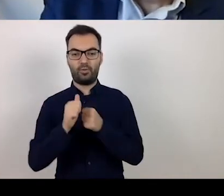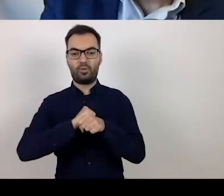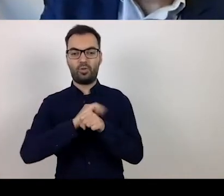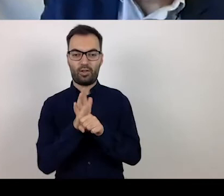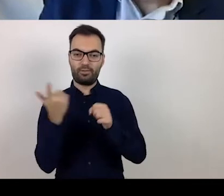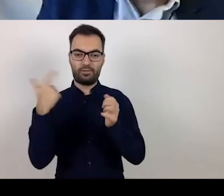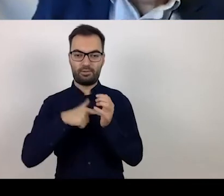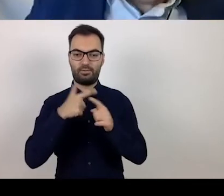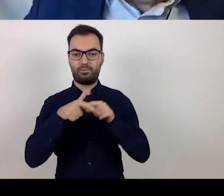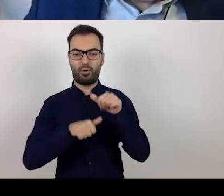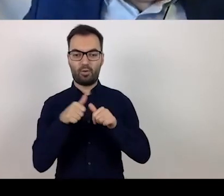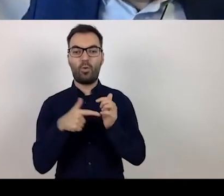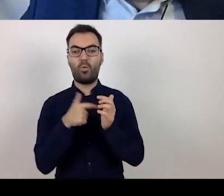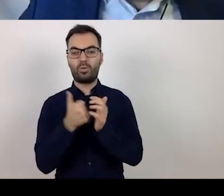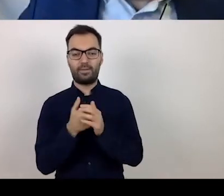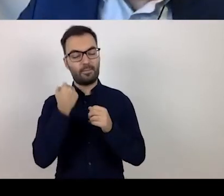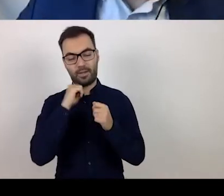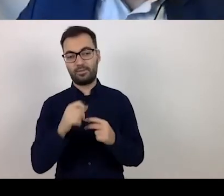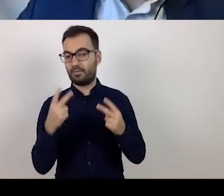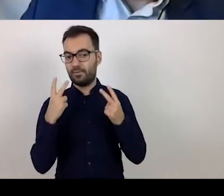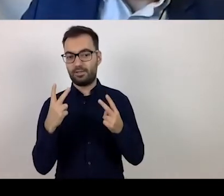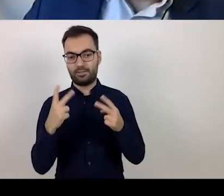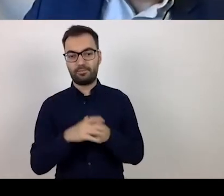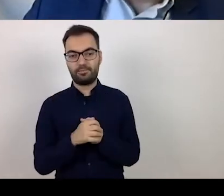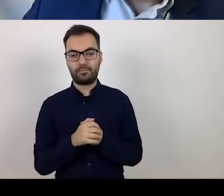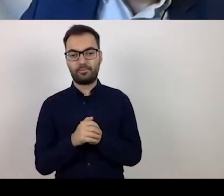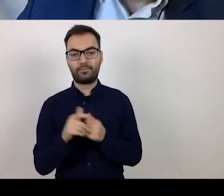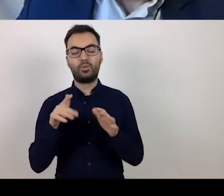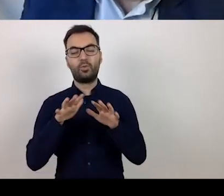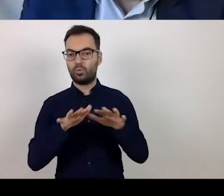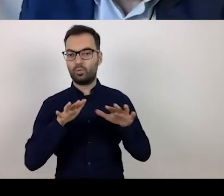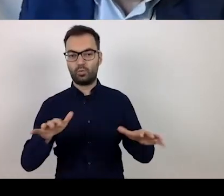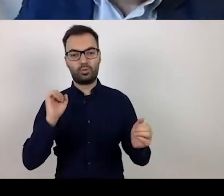This is a rather important law, because it changes many things